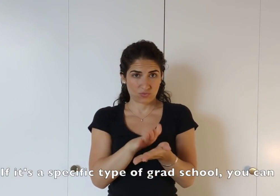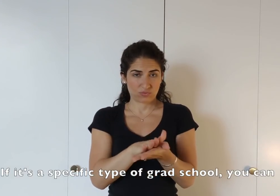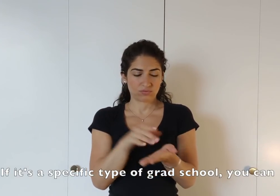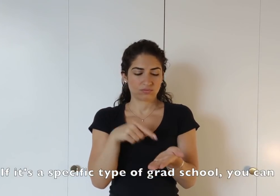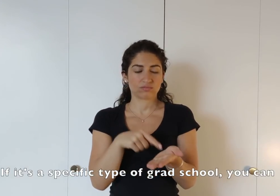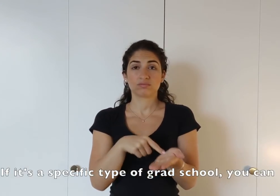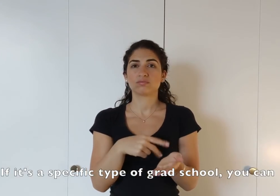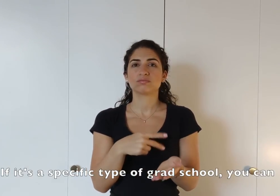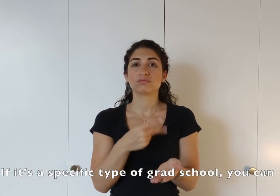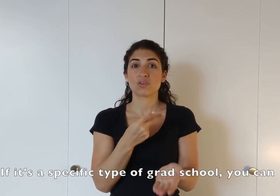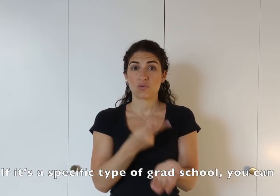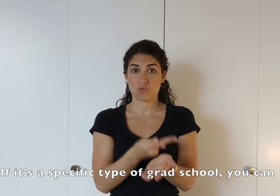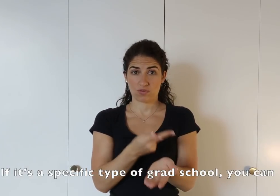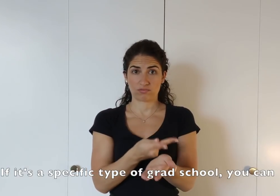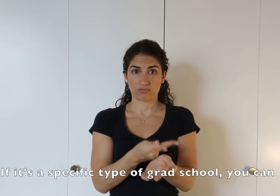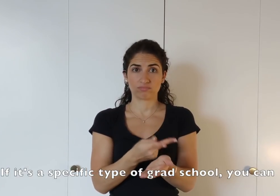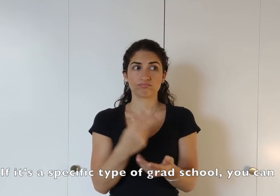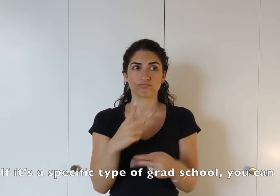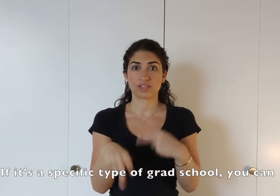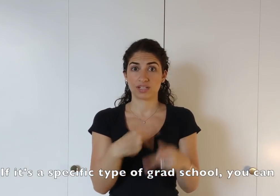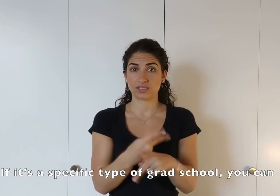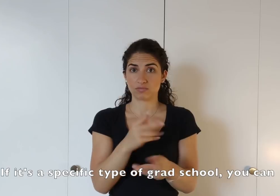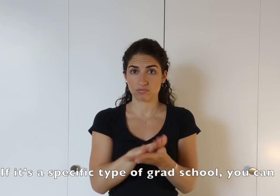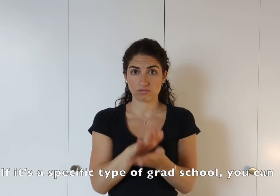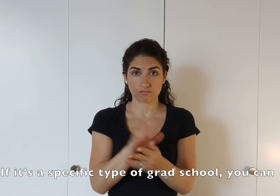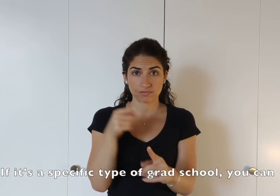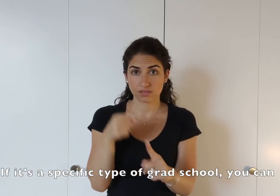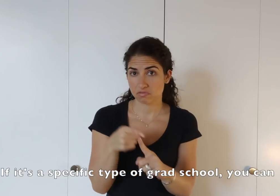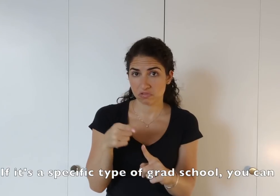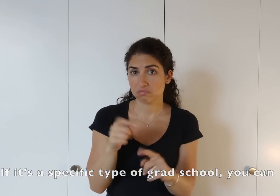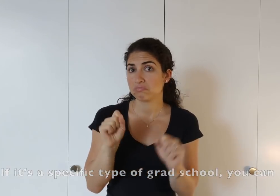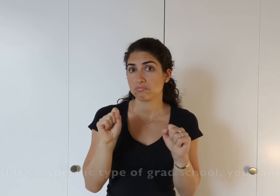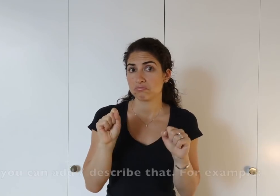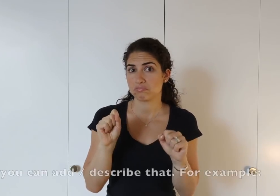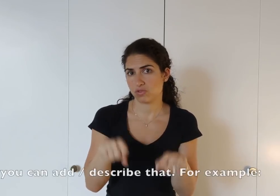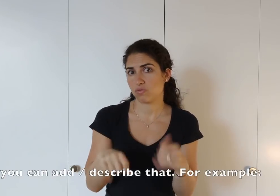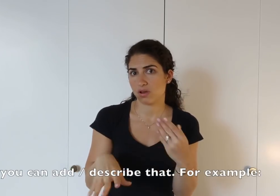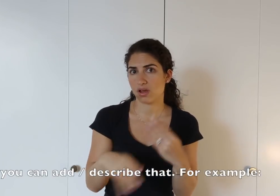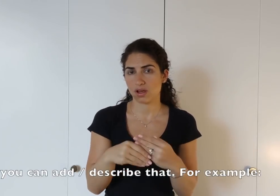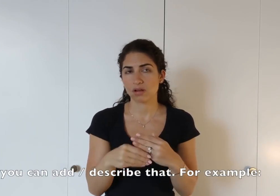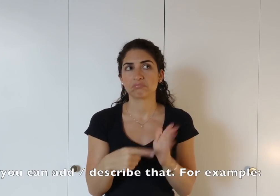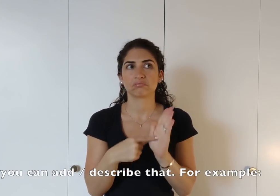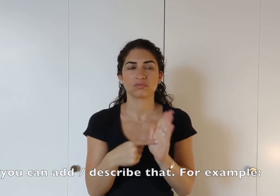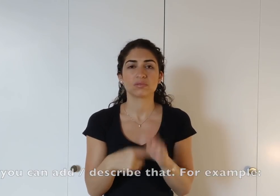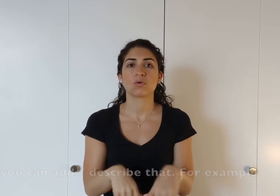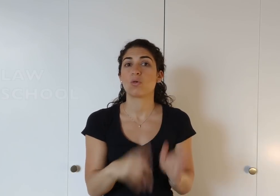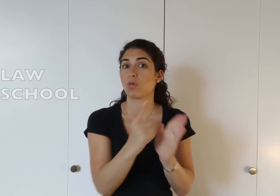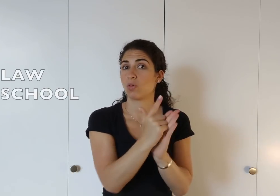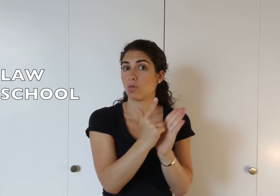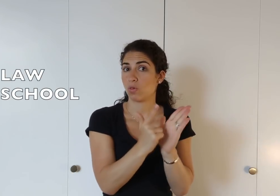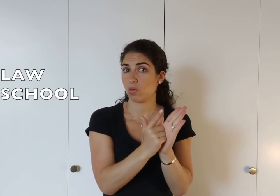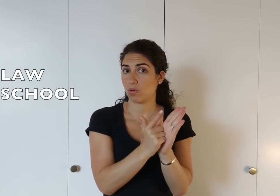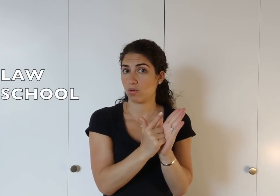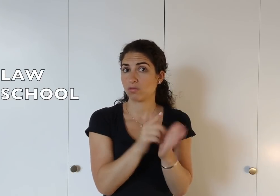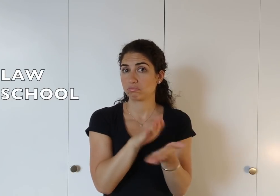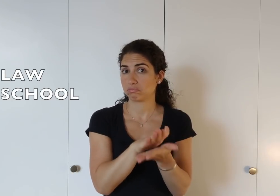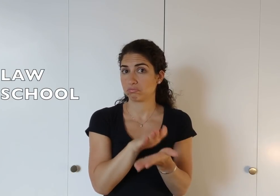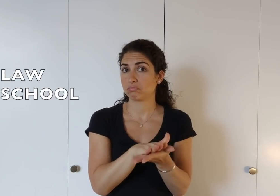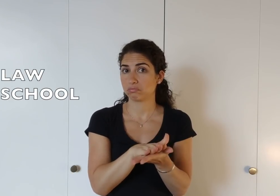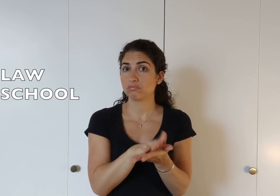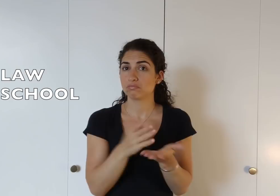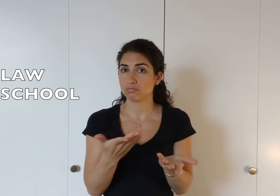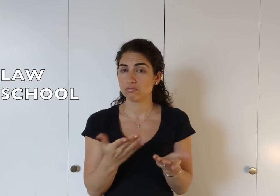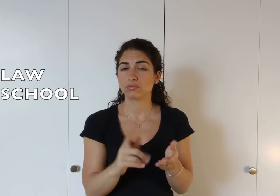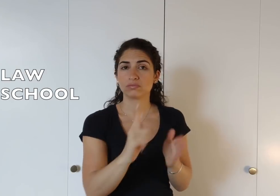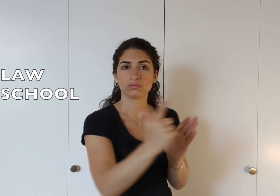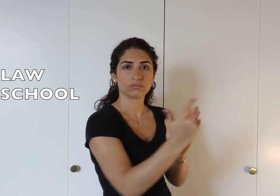it's a specific type of grad school, we can describe that. For example, law school.